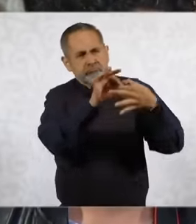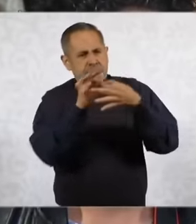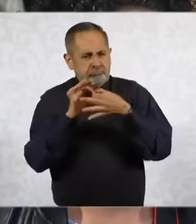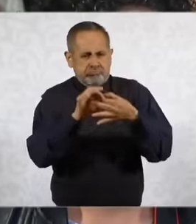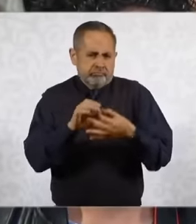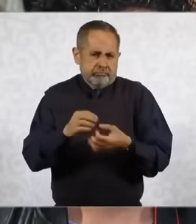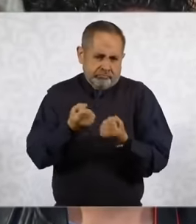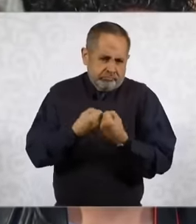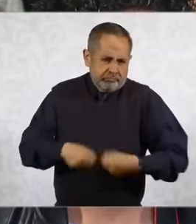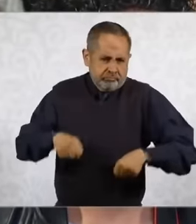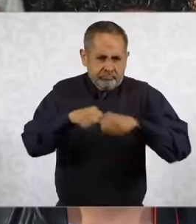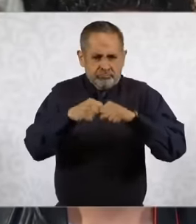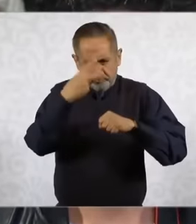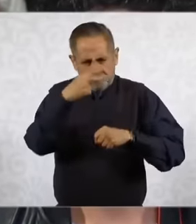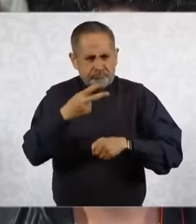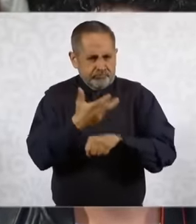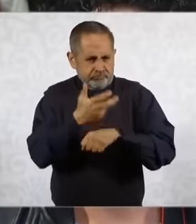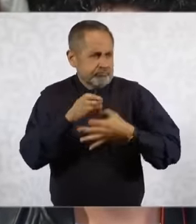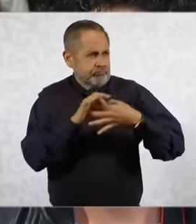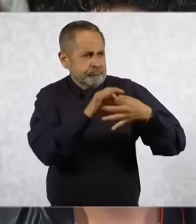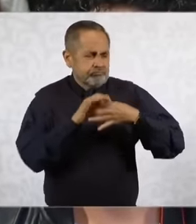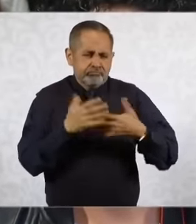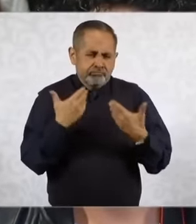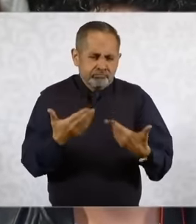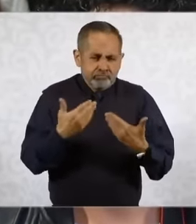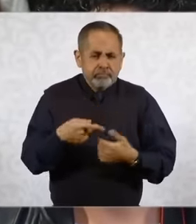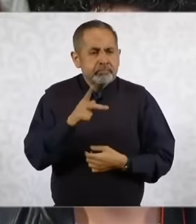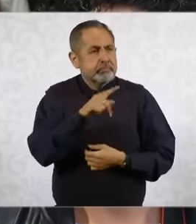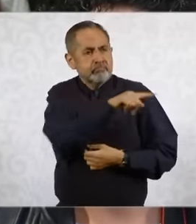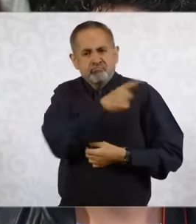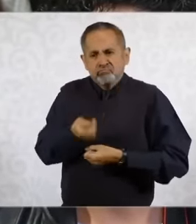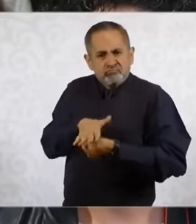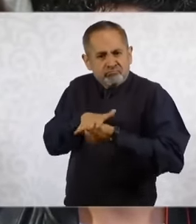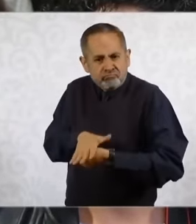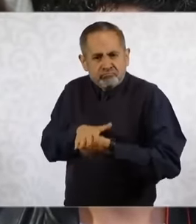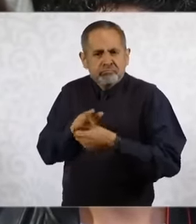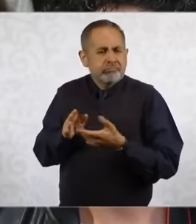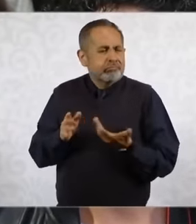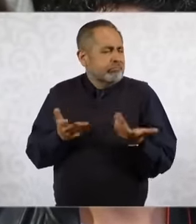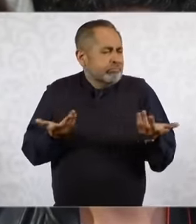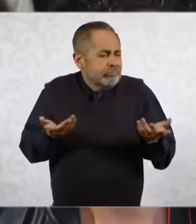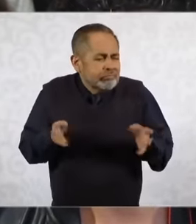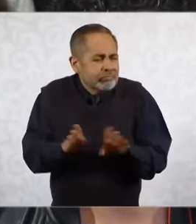Mexico is the main partner but above all in the pressures that are being had around at first